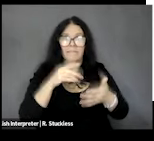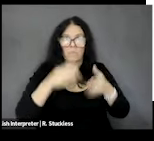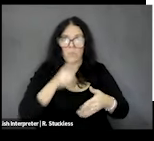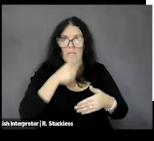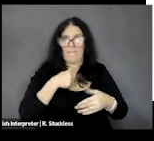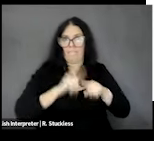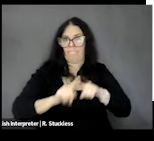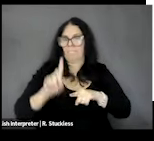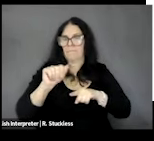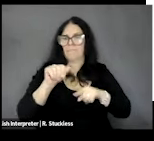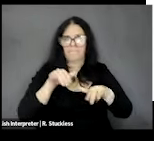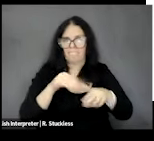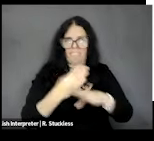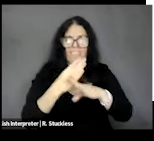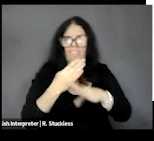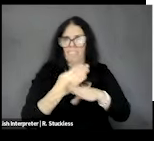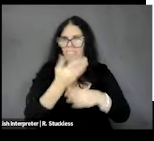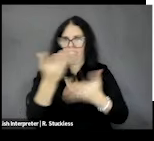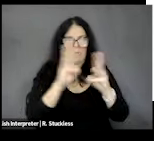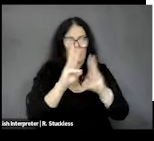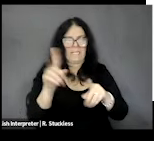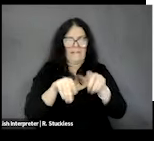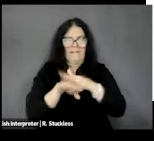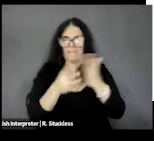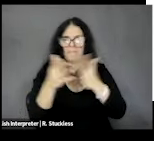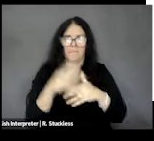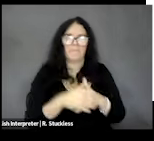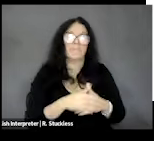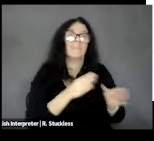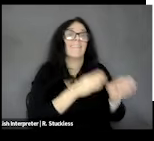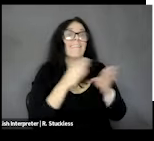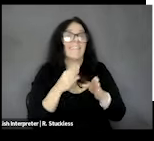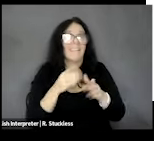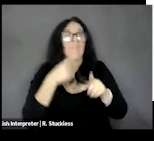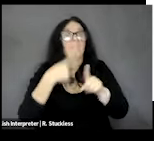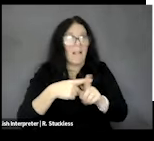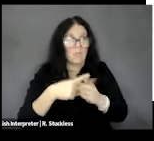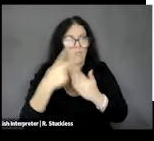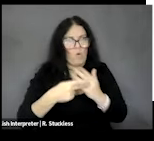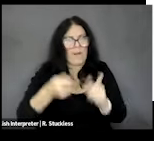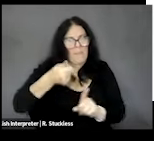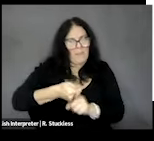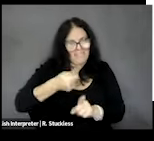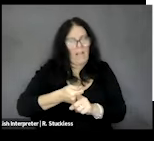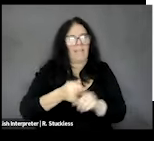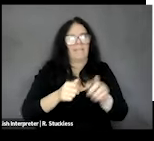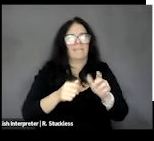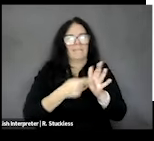disabilities, and then the programs themselves can create barriers for people with disabilities.